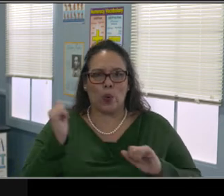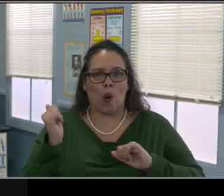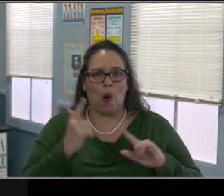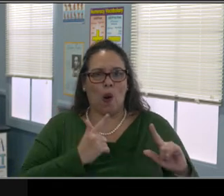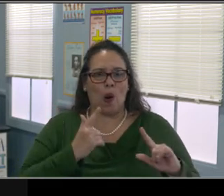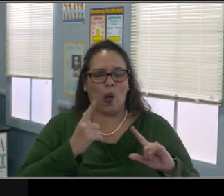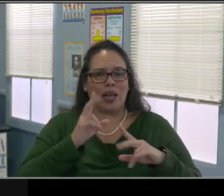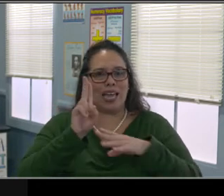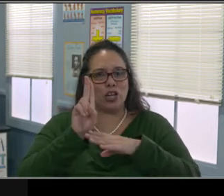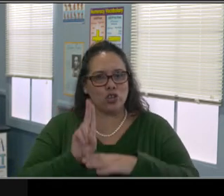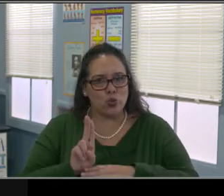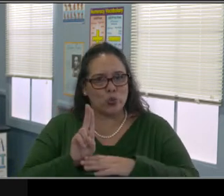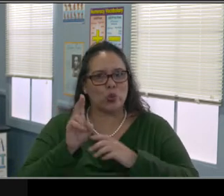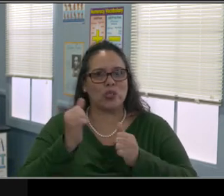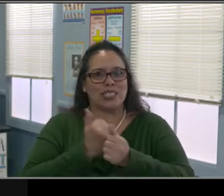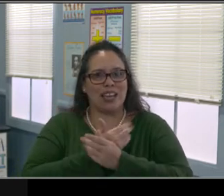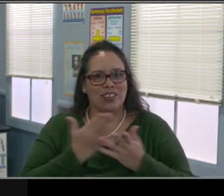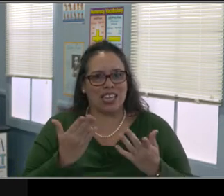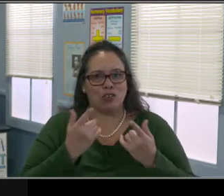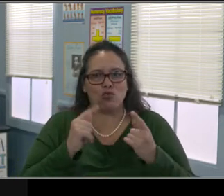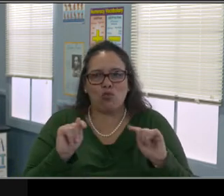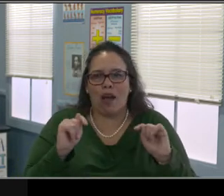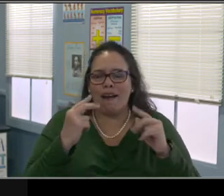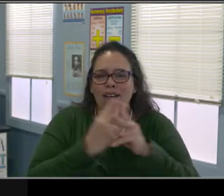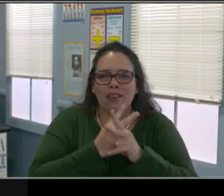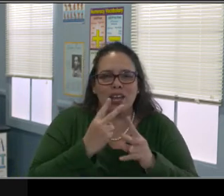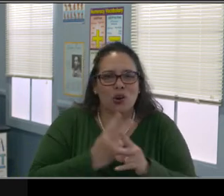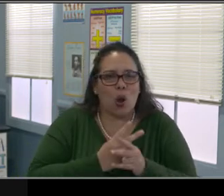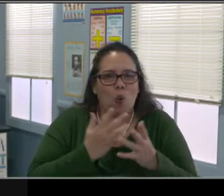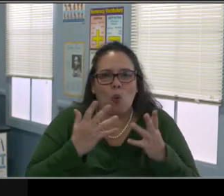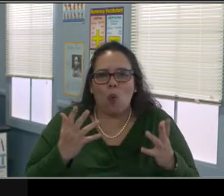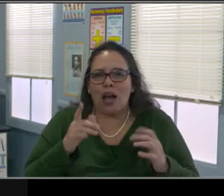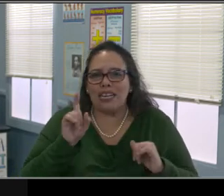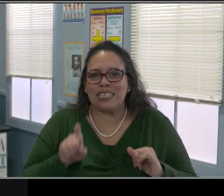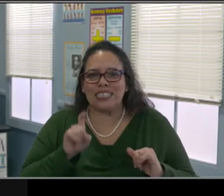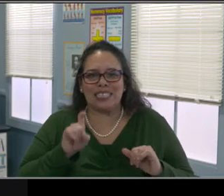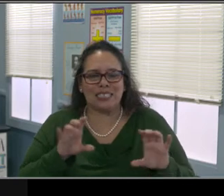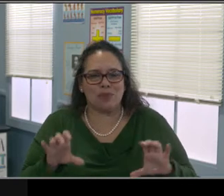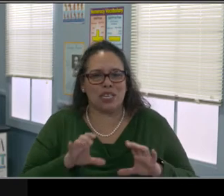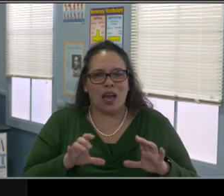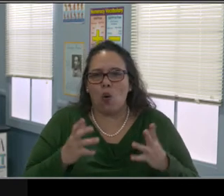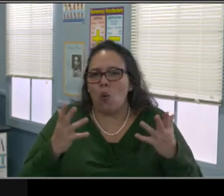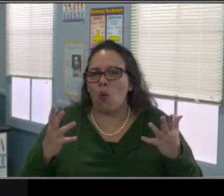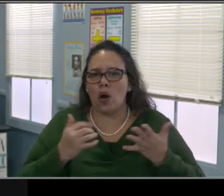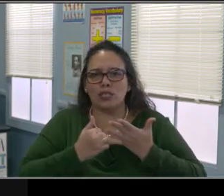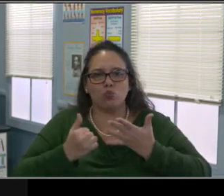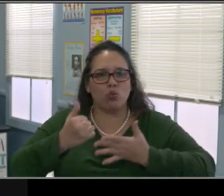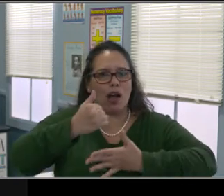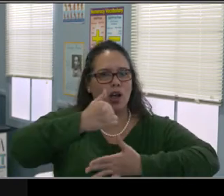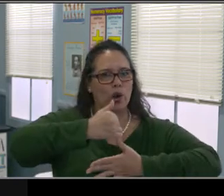But sometimes it's literally just realizing whether a family will do better